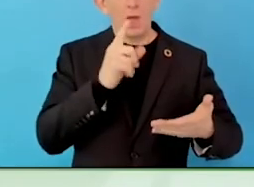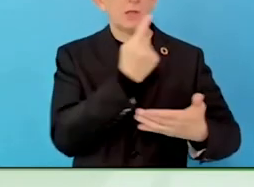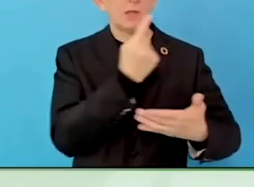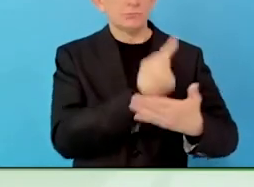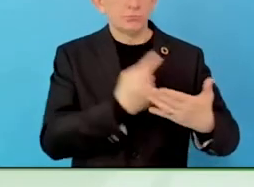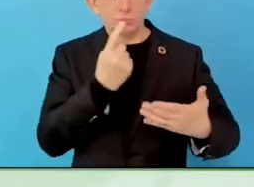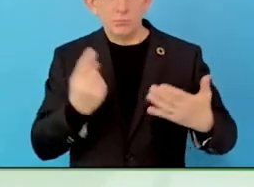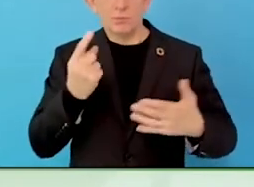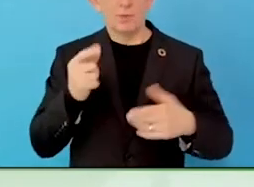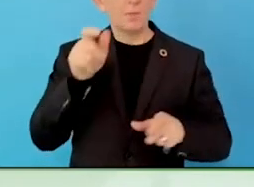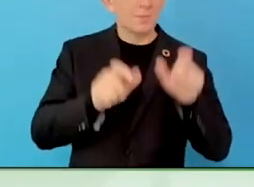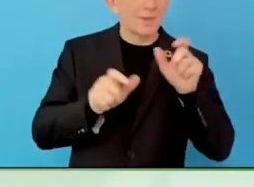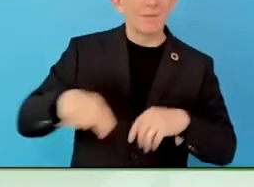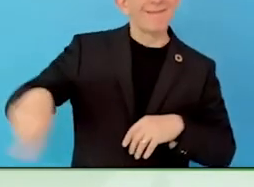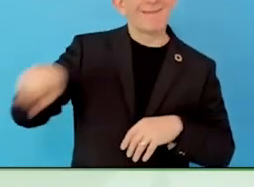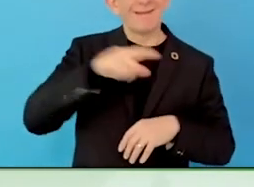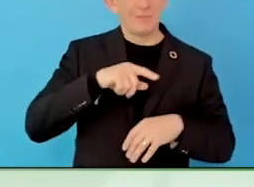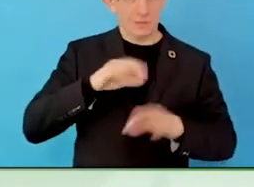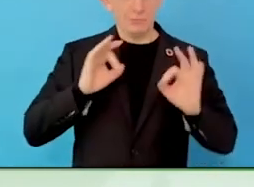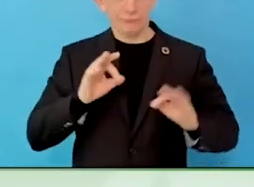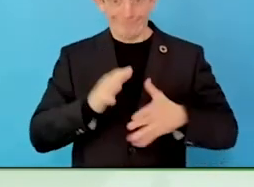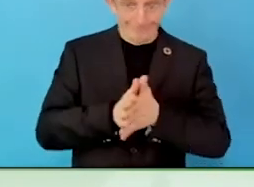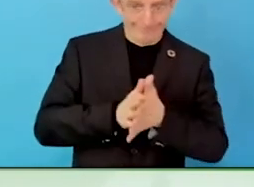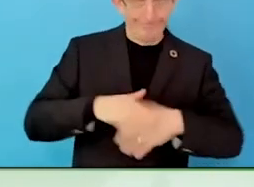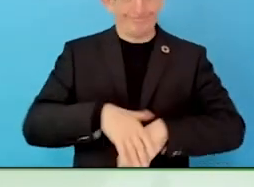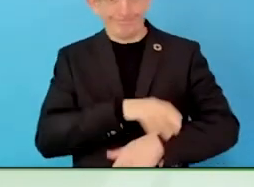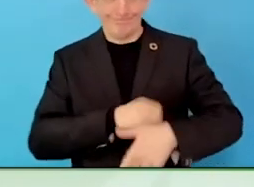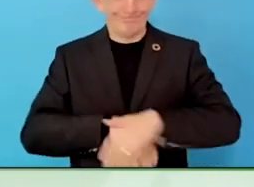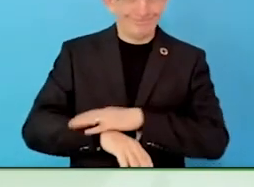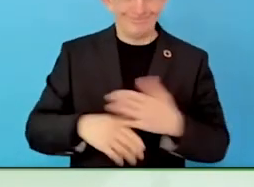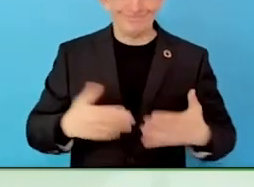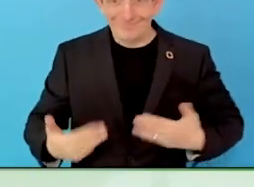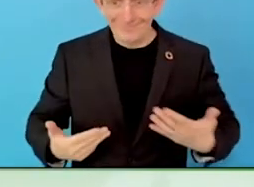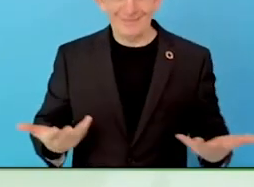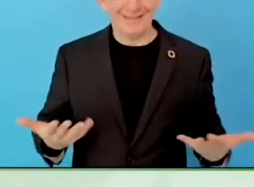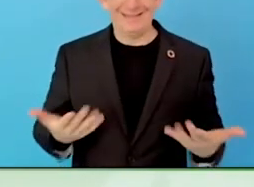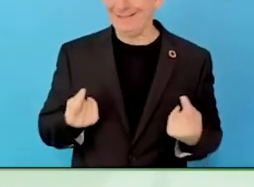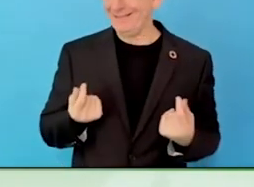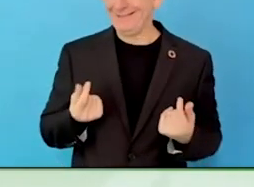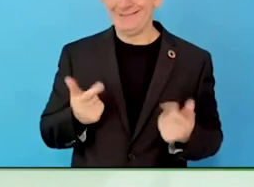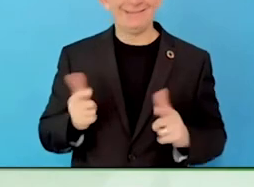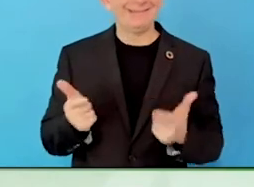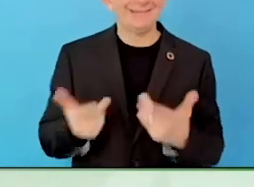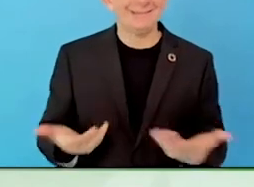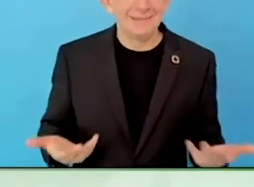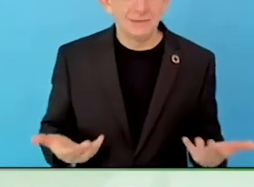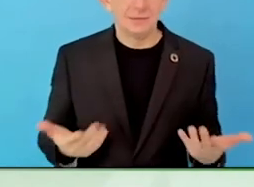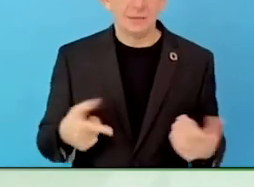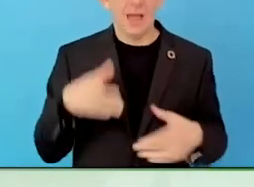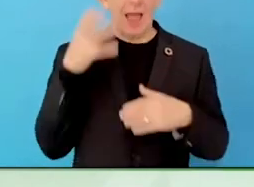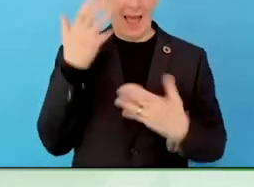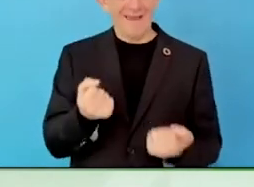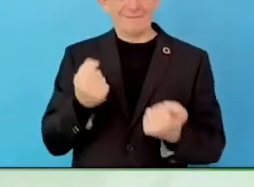responsible of making this happen is one person. With no funding.